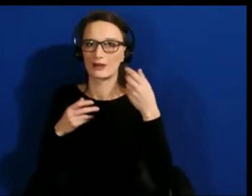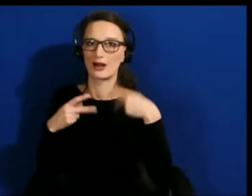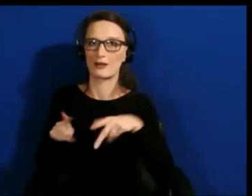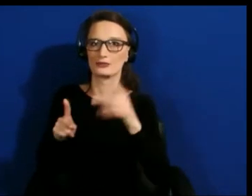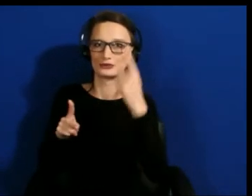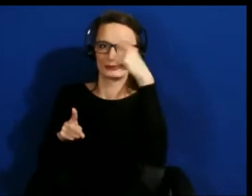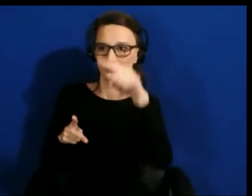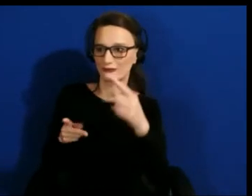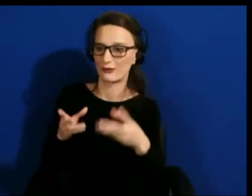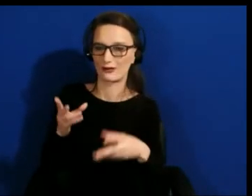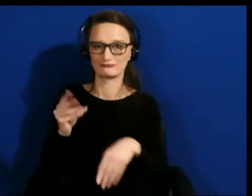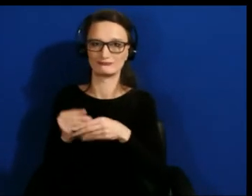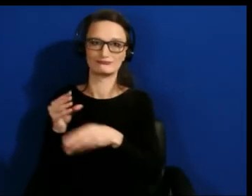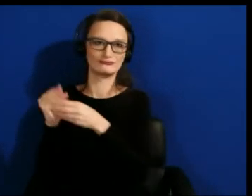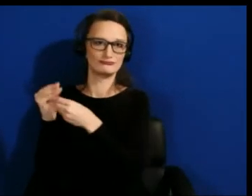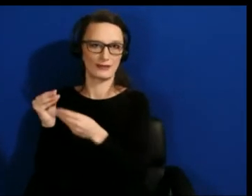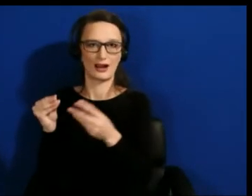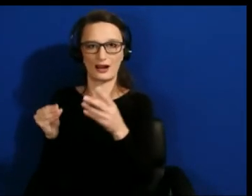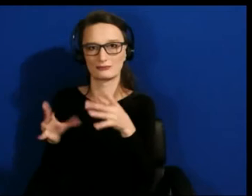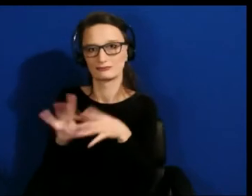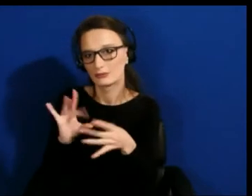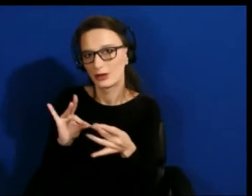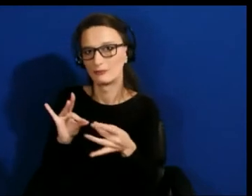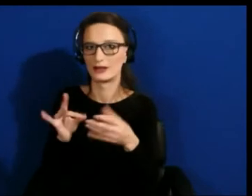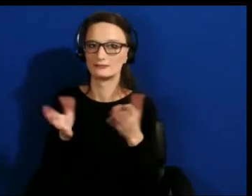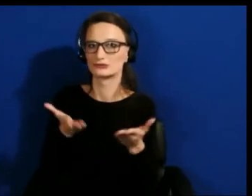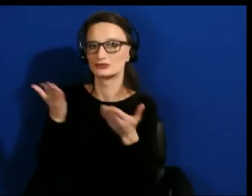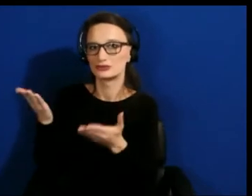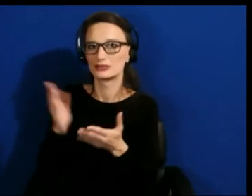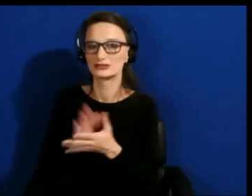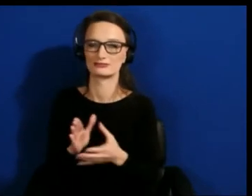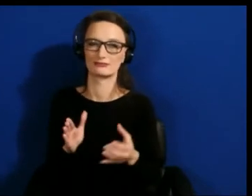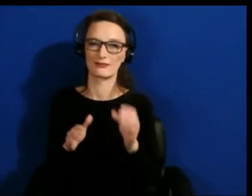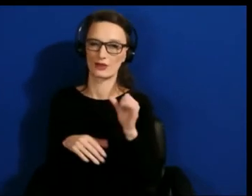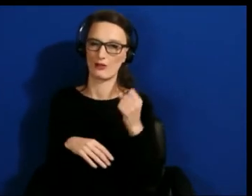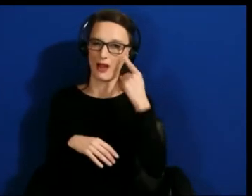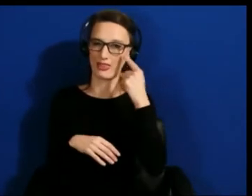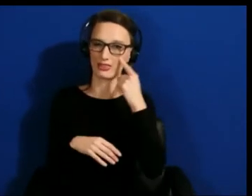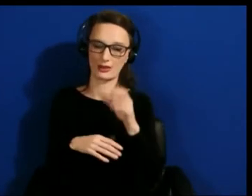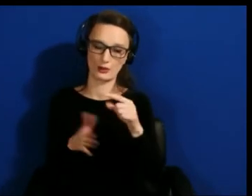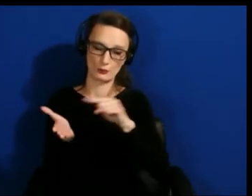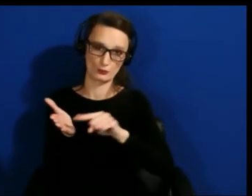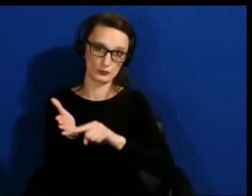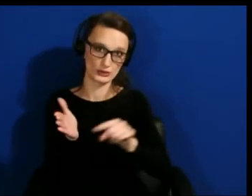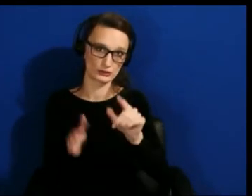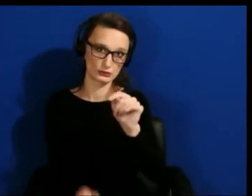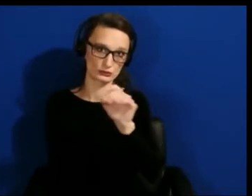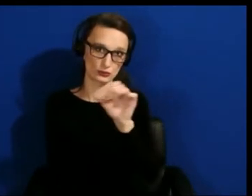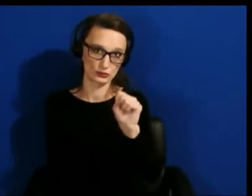I think the research tools that we are going to be moving towards that I’m really excited and trying